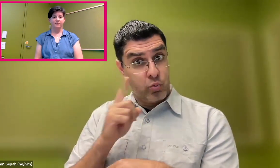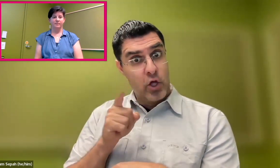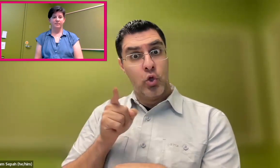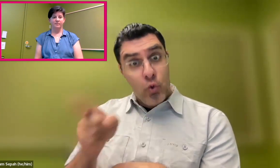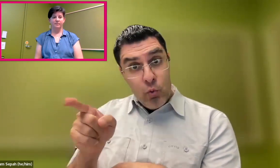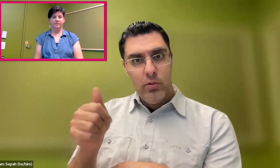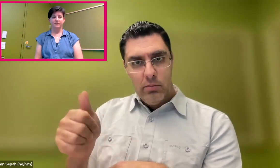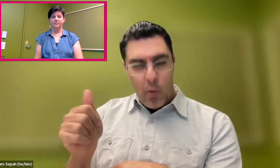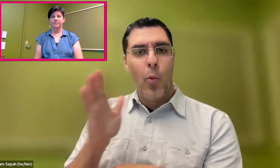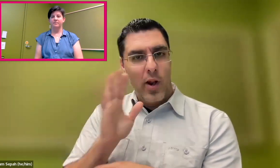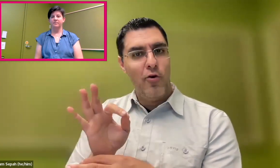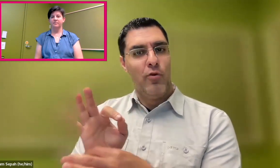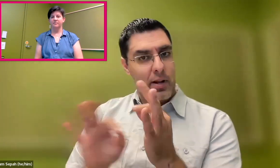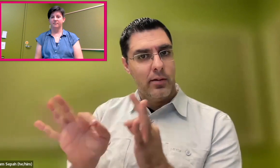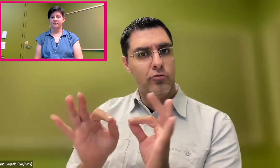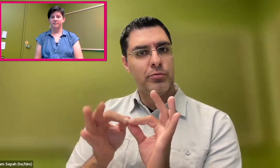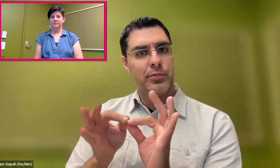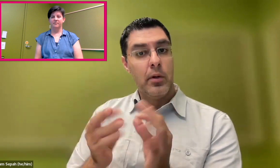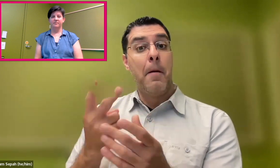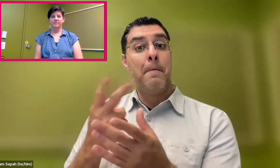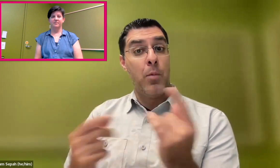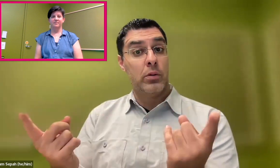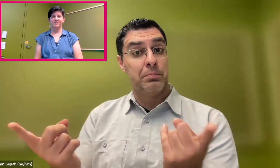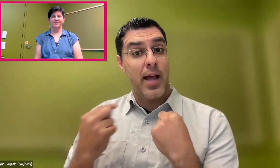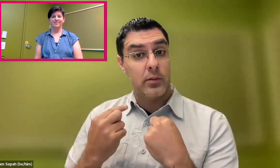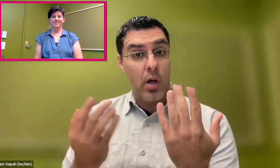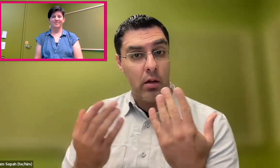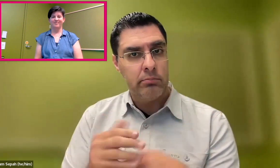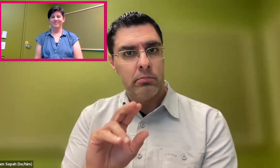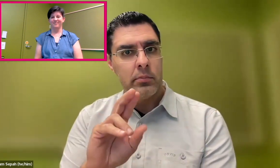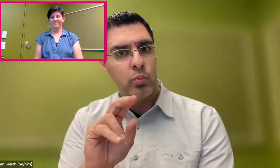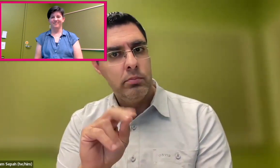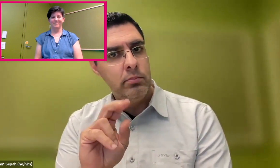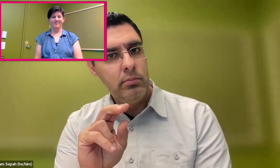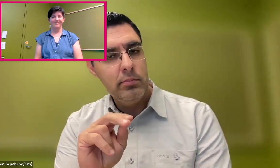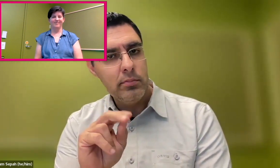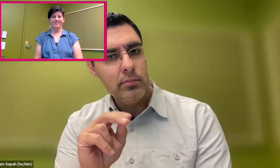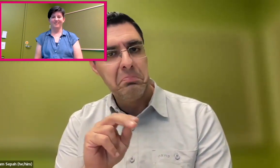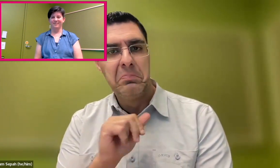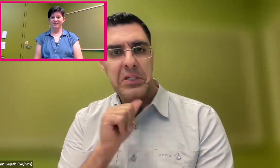whether it thinks that interpreters will be replaced by AI, and both replied,